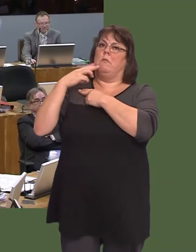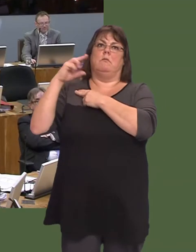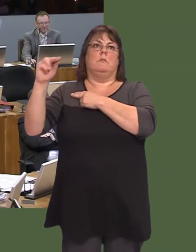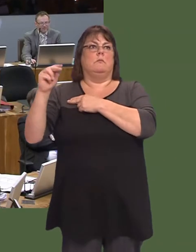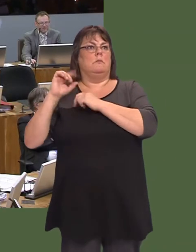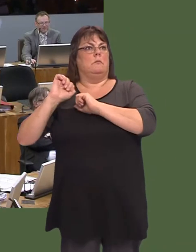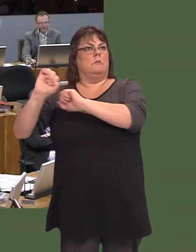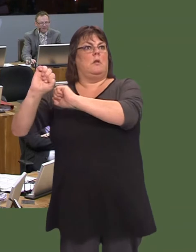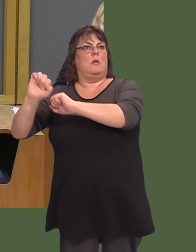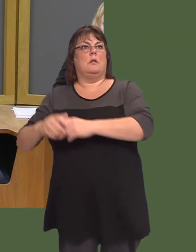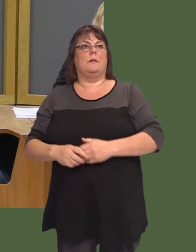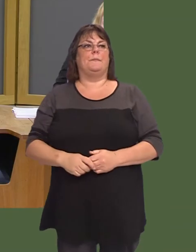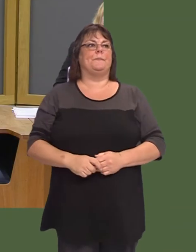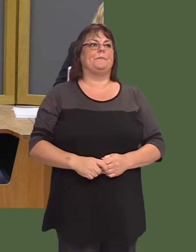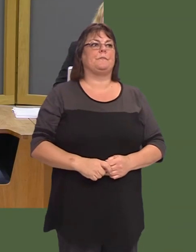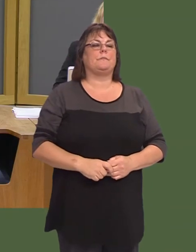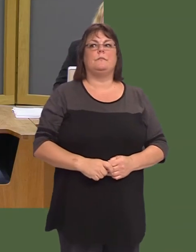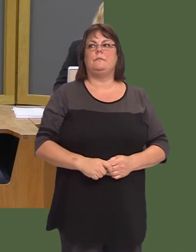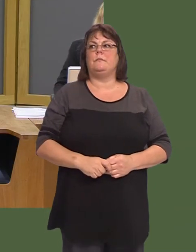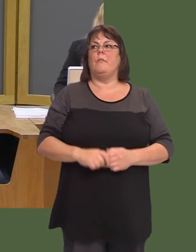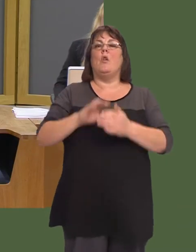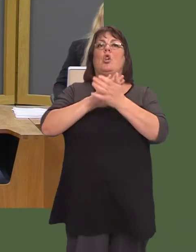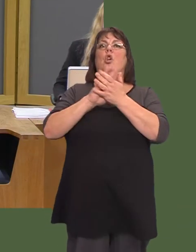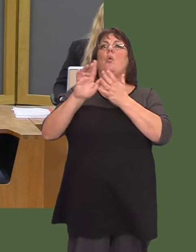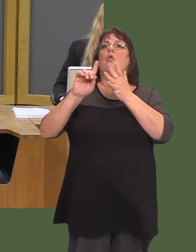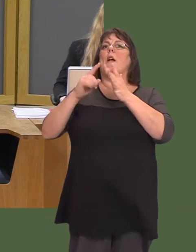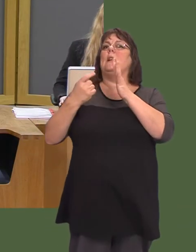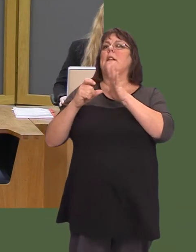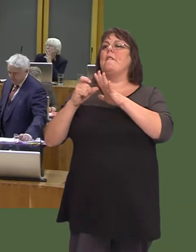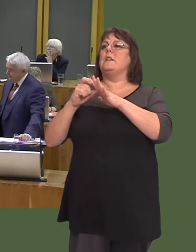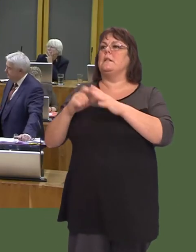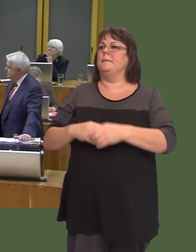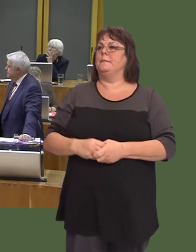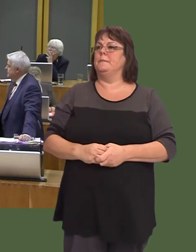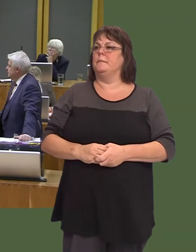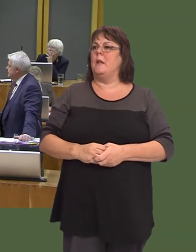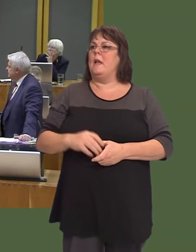Huw Irranca-Davies: Iím sure the First Minister would agree with me that some of the most